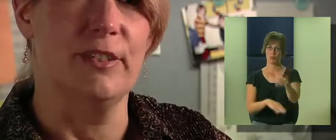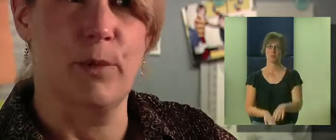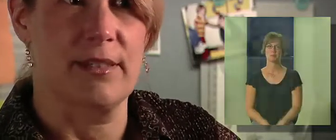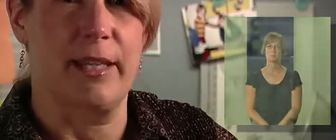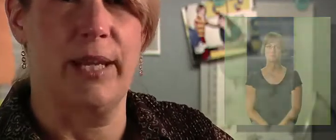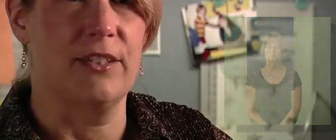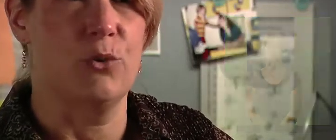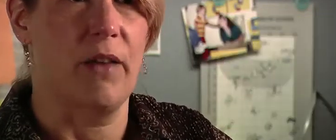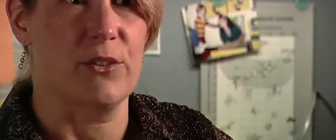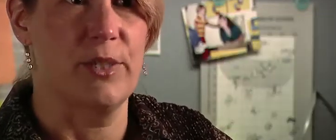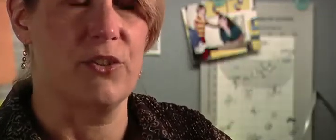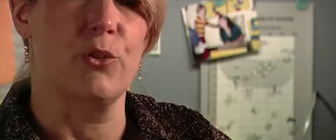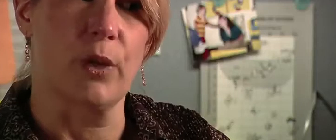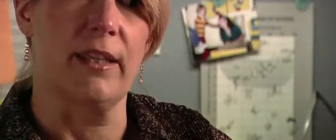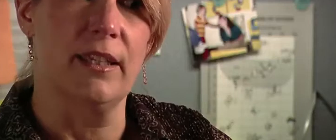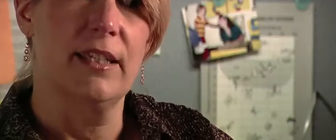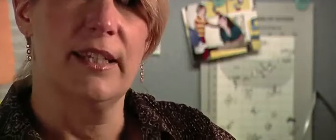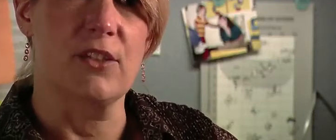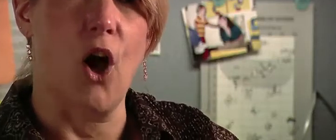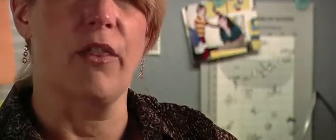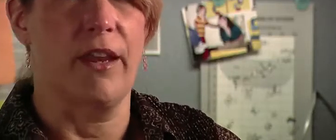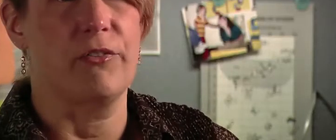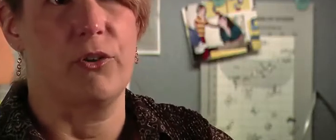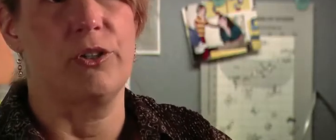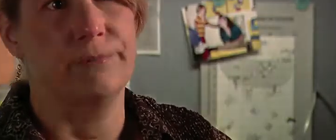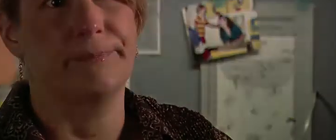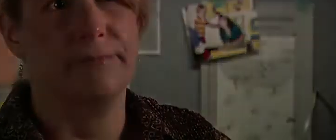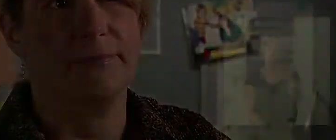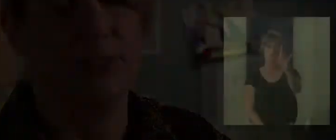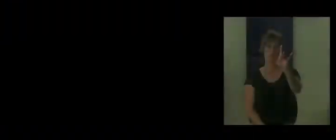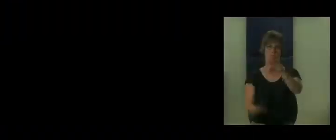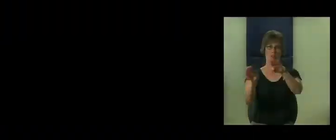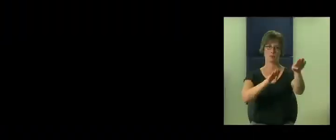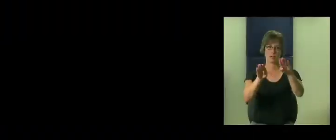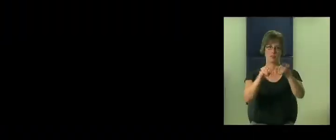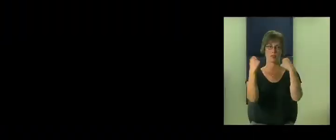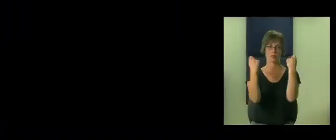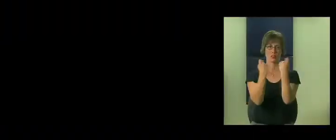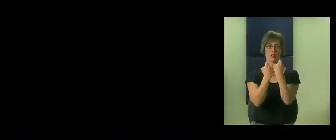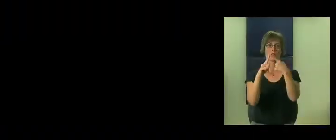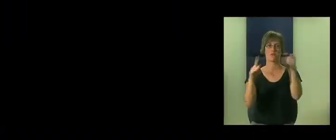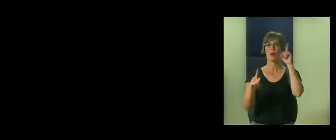it wasn't like we had to do all this research. It's all there for you!